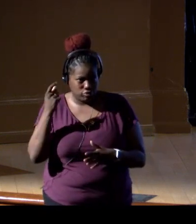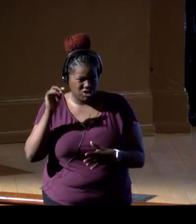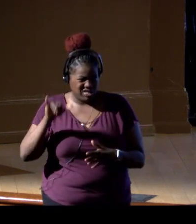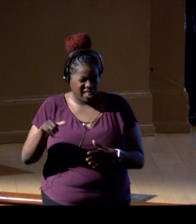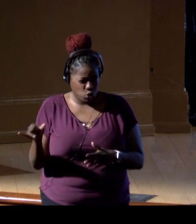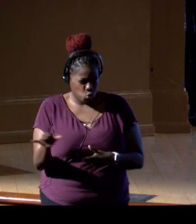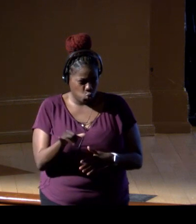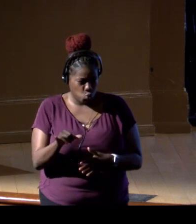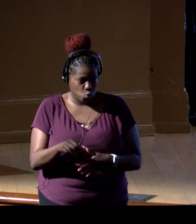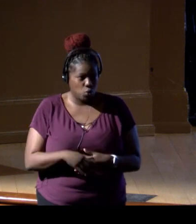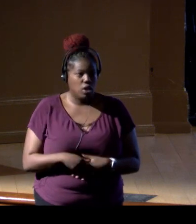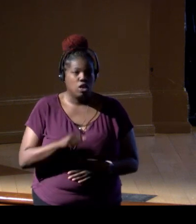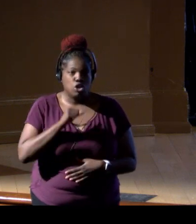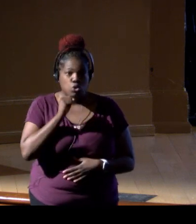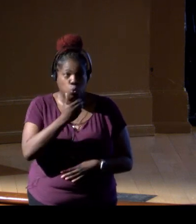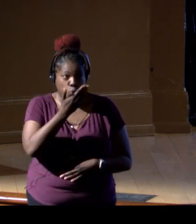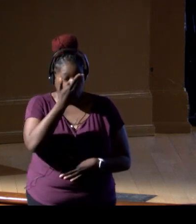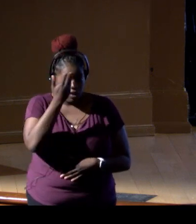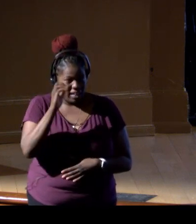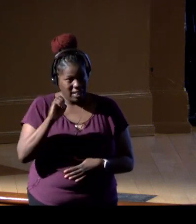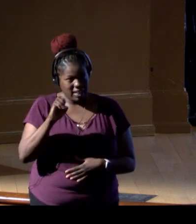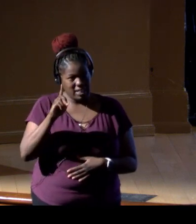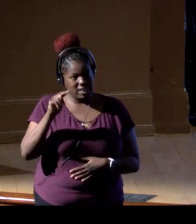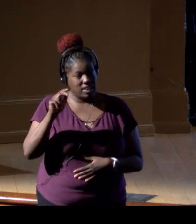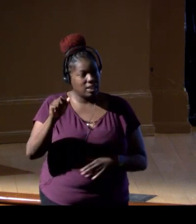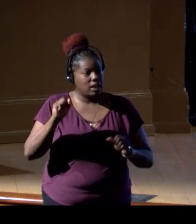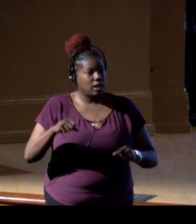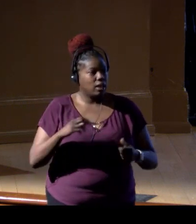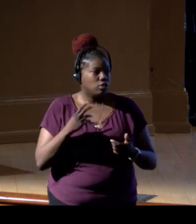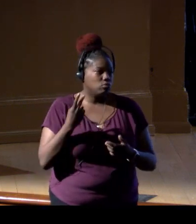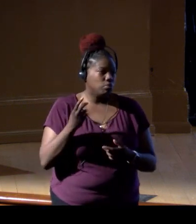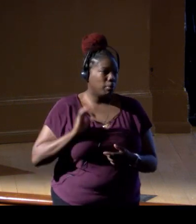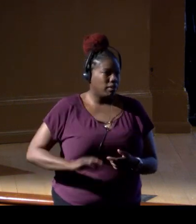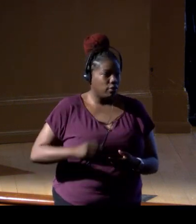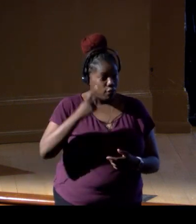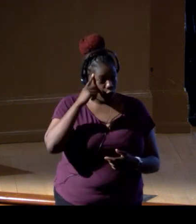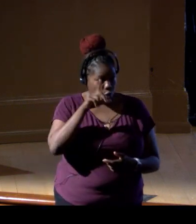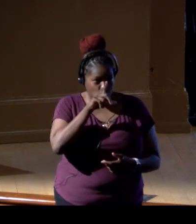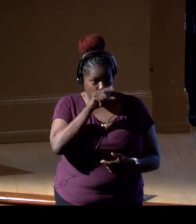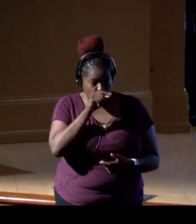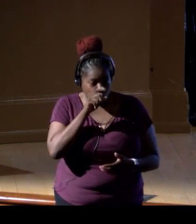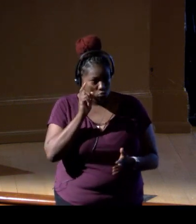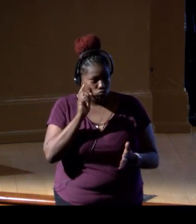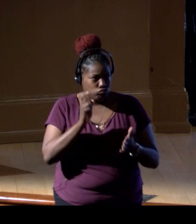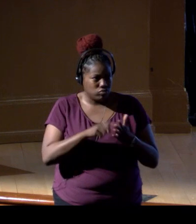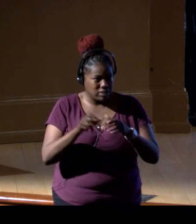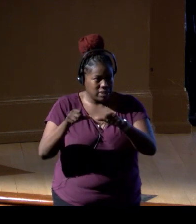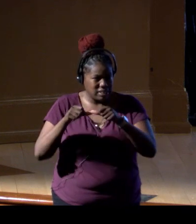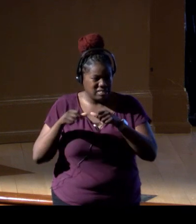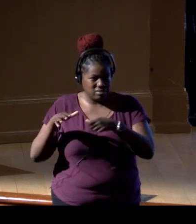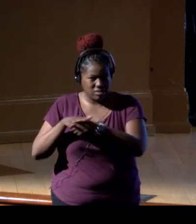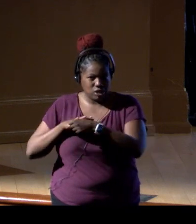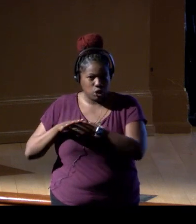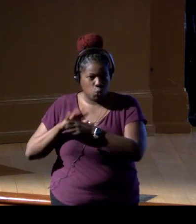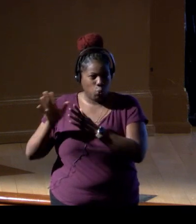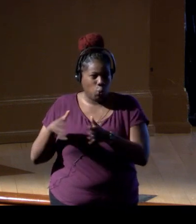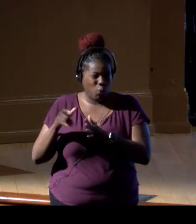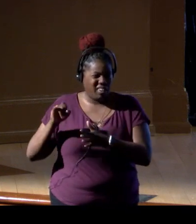And that's, let's not forget that eDNA could also be useful for birds, detecting in areas where wind farms are.